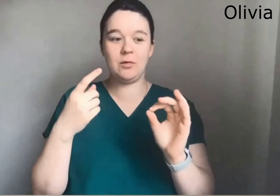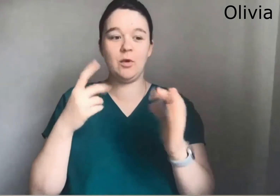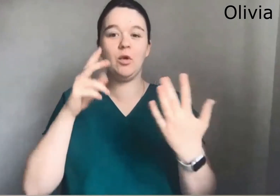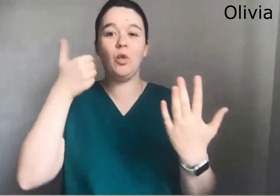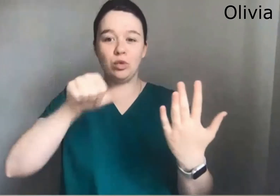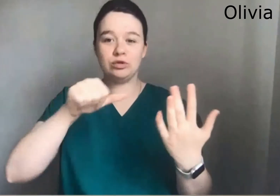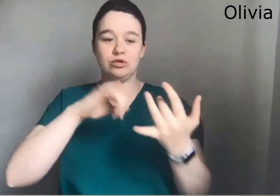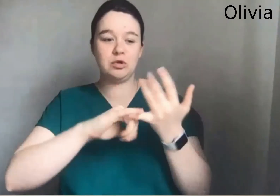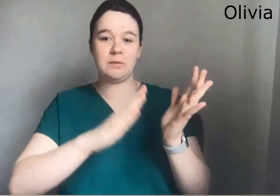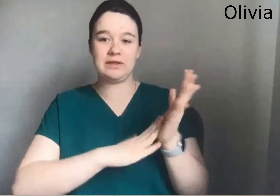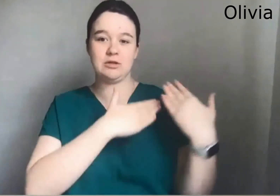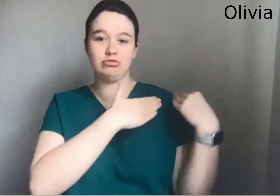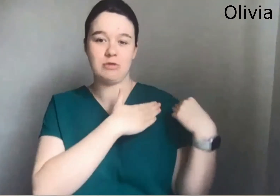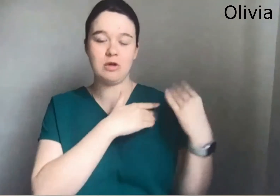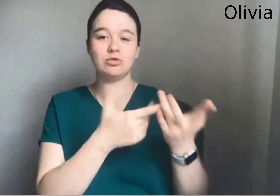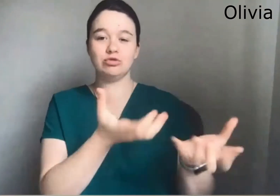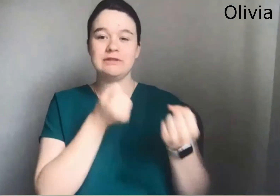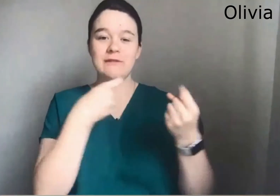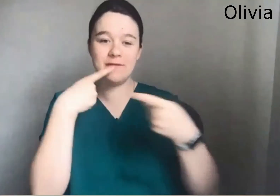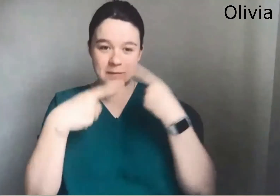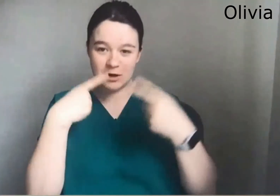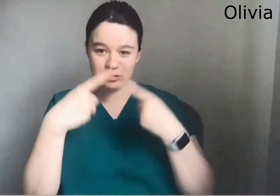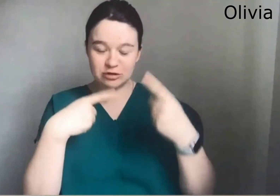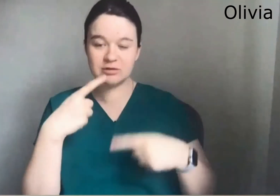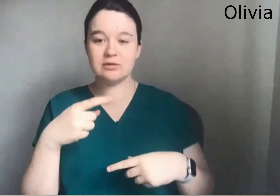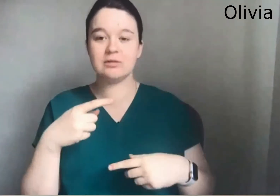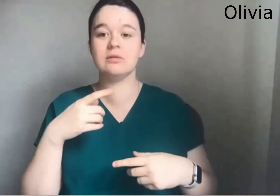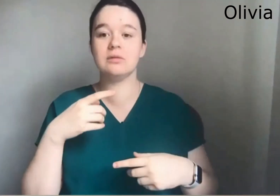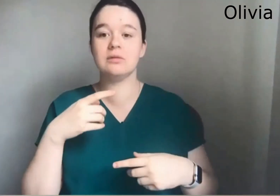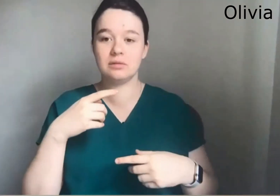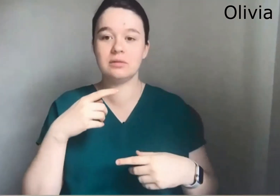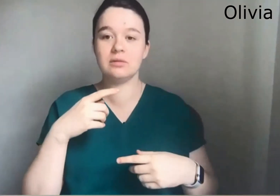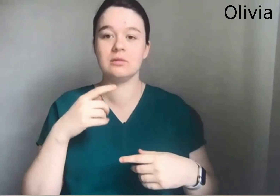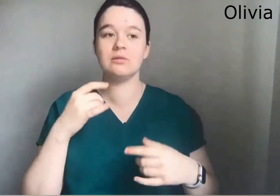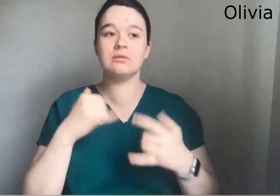But as a young person that's not what I do. I rely on social media to access information